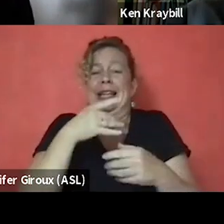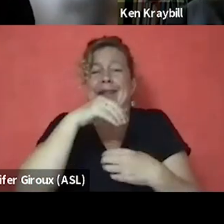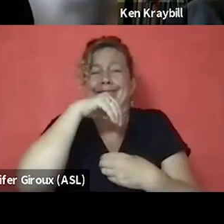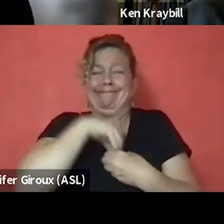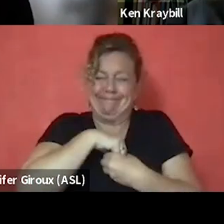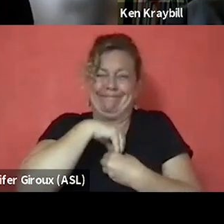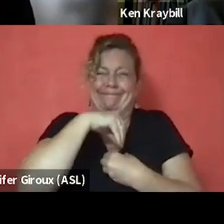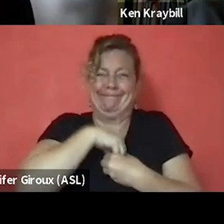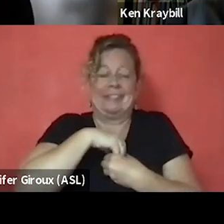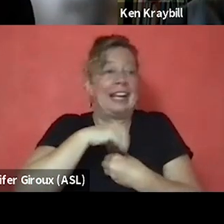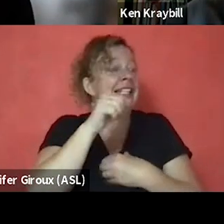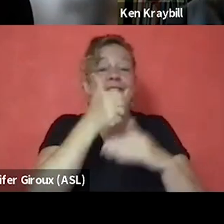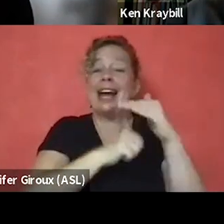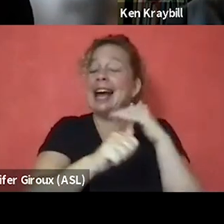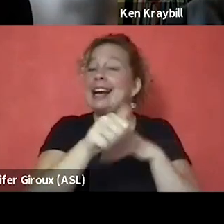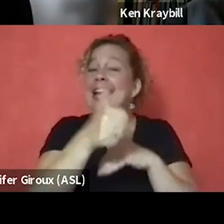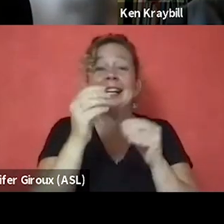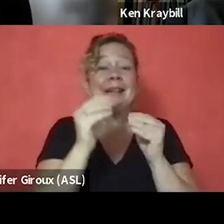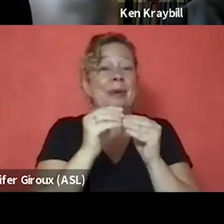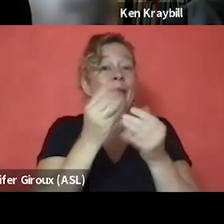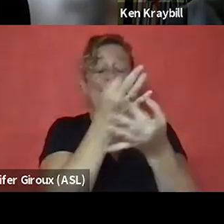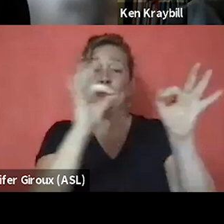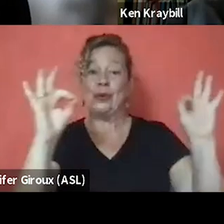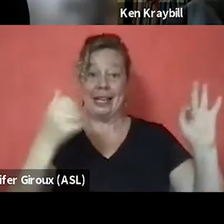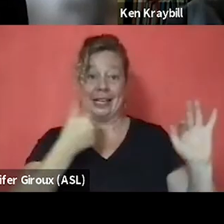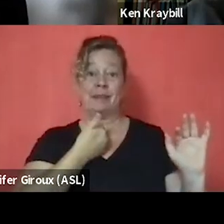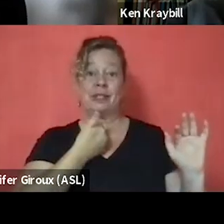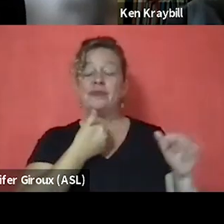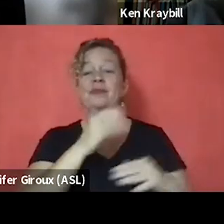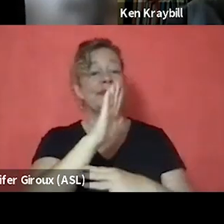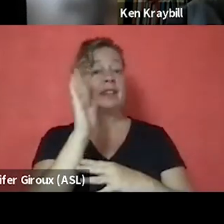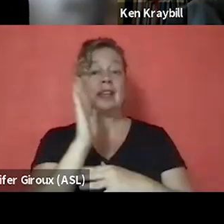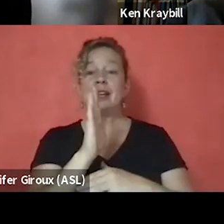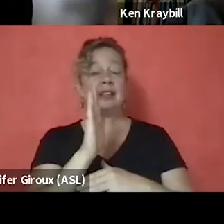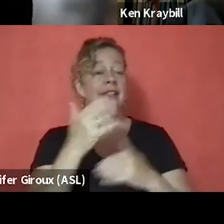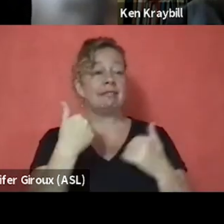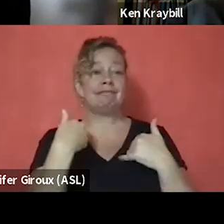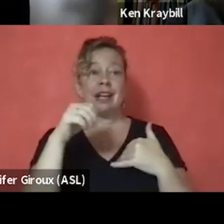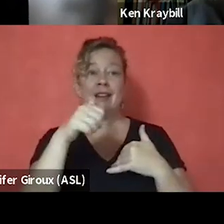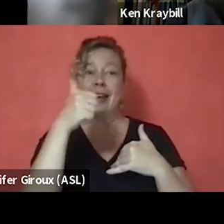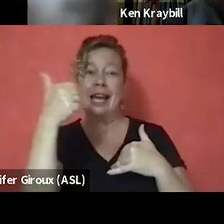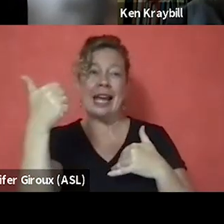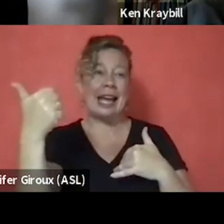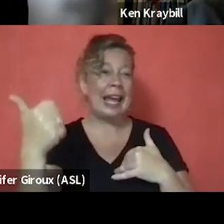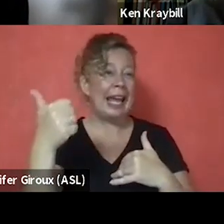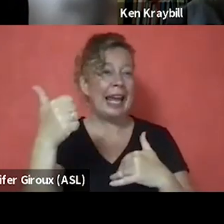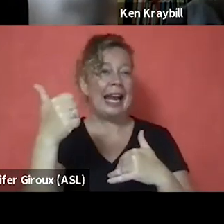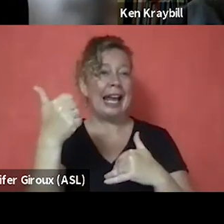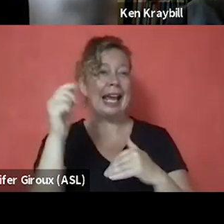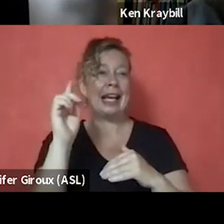I didn't have to hide this piece. And I was free. I have never had any autonomy in my recovery. I've lived recovery out loud